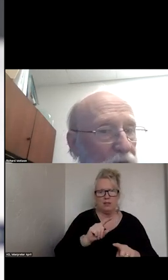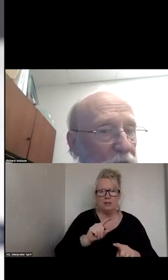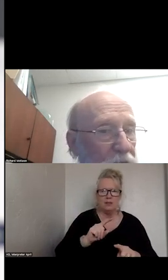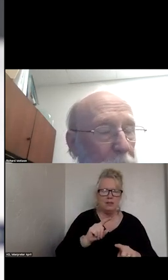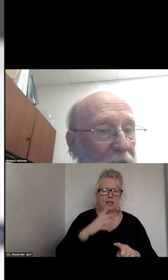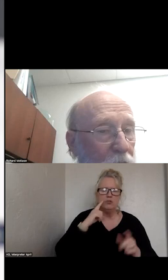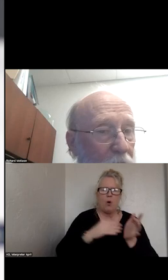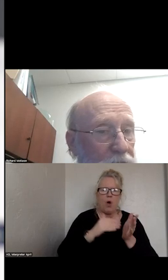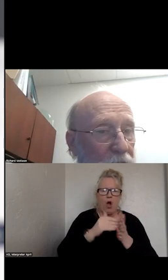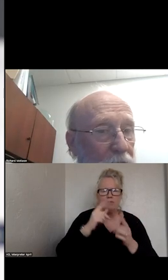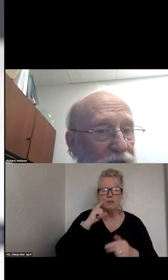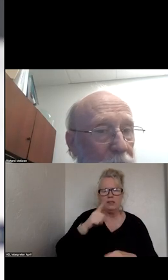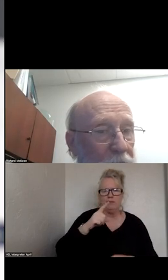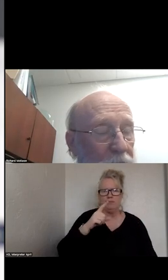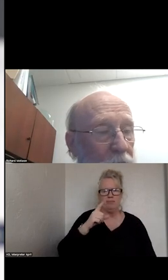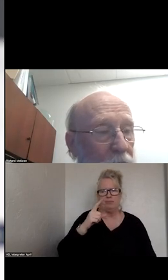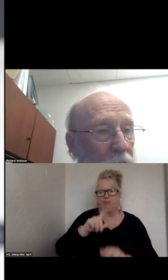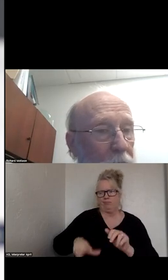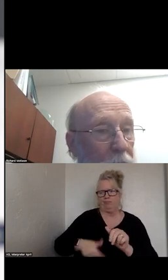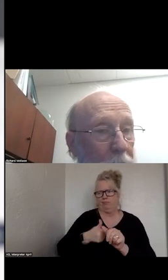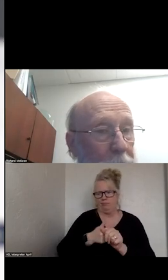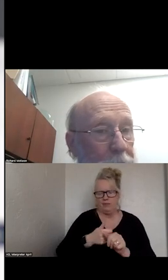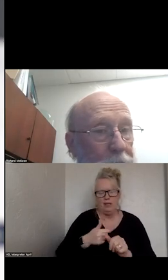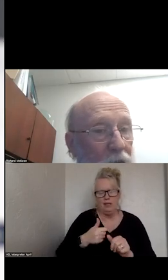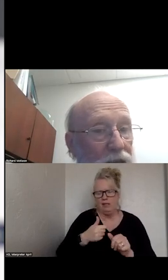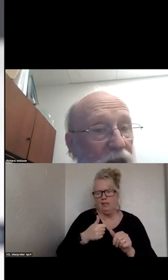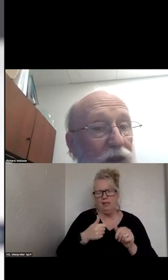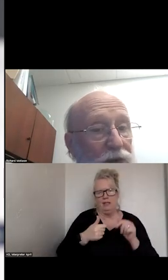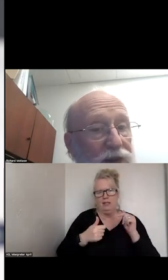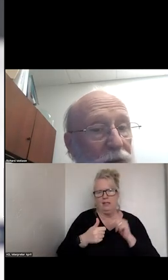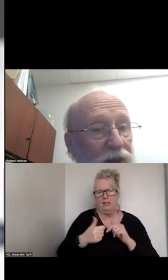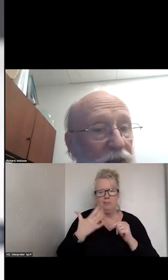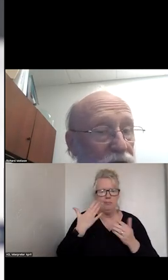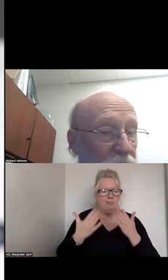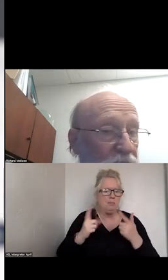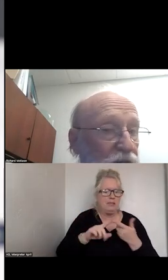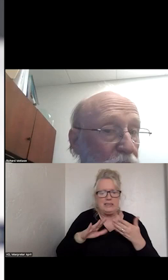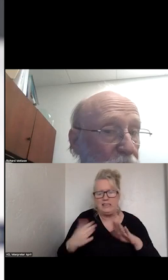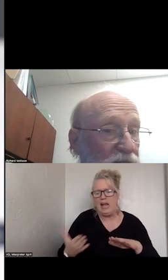OFTEN IN THE BACKGROUND THERE IS A DEATH OR SERIOUS INJURY TO A